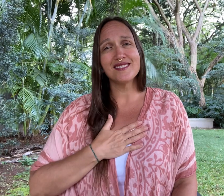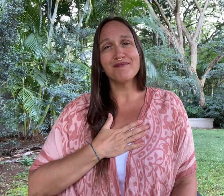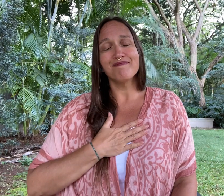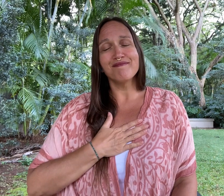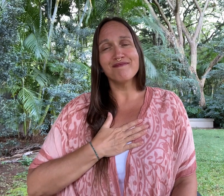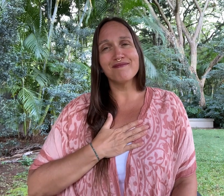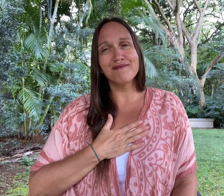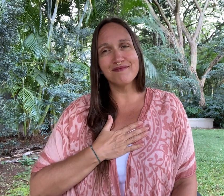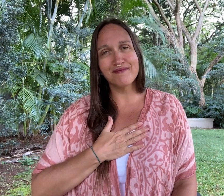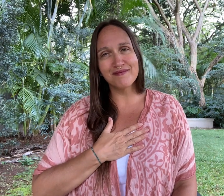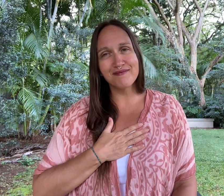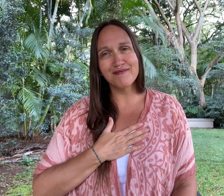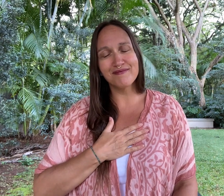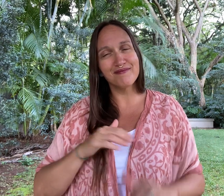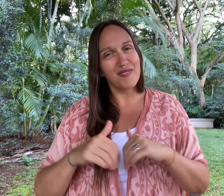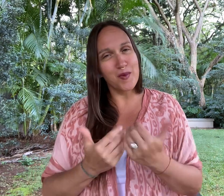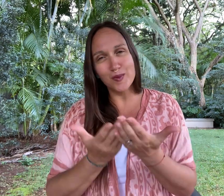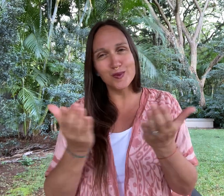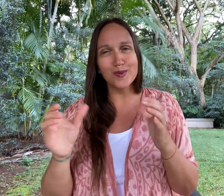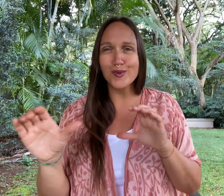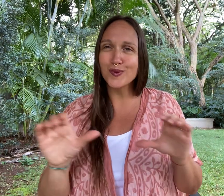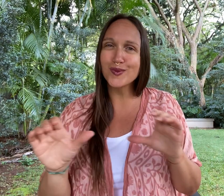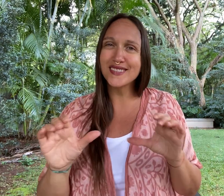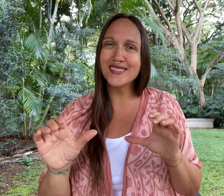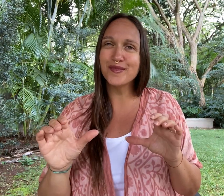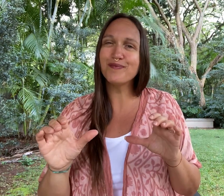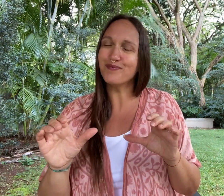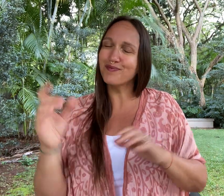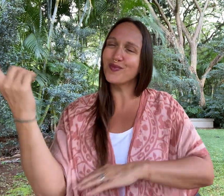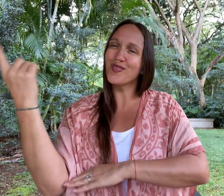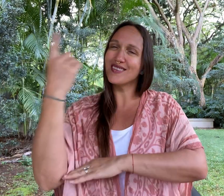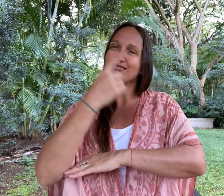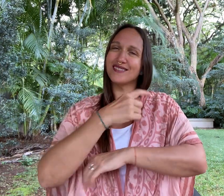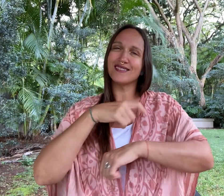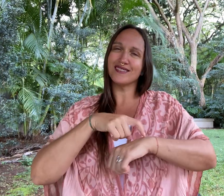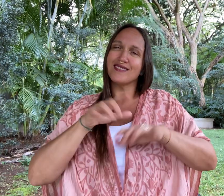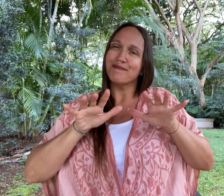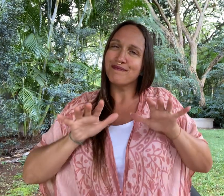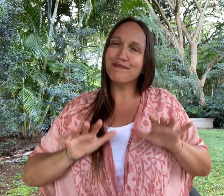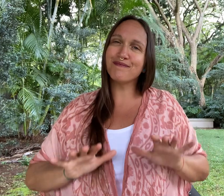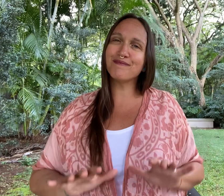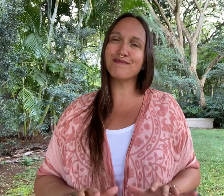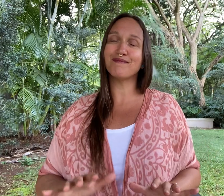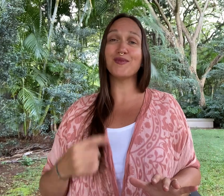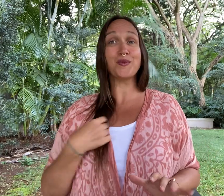How are you doing? One day at a time.